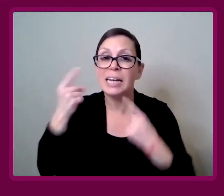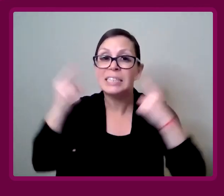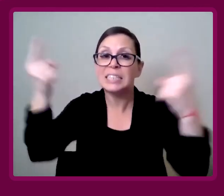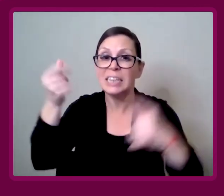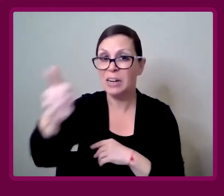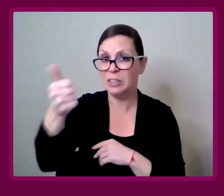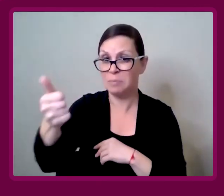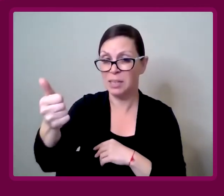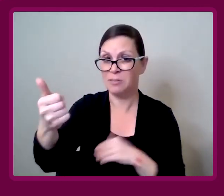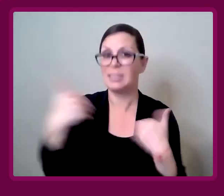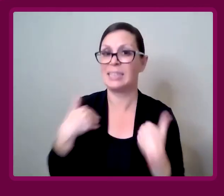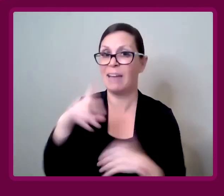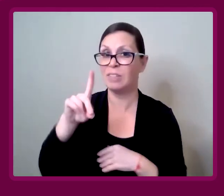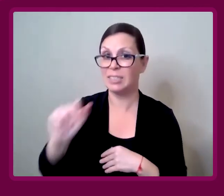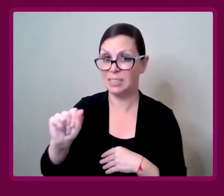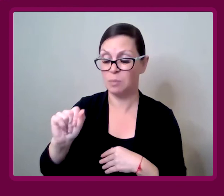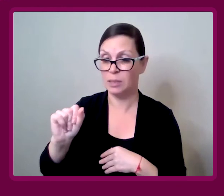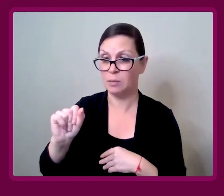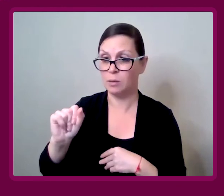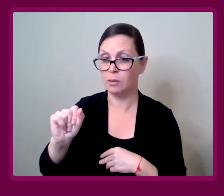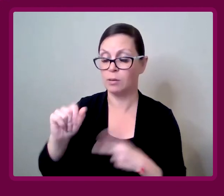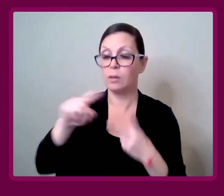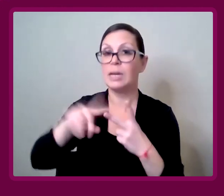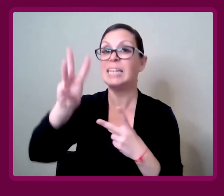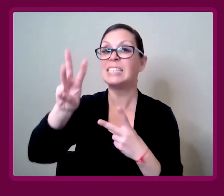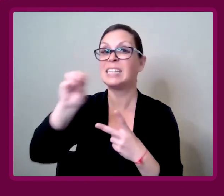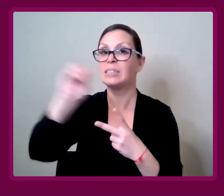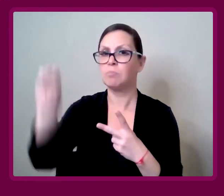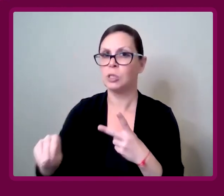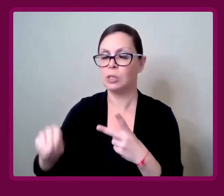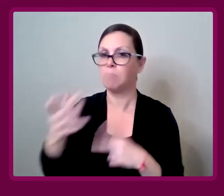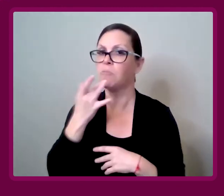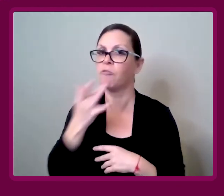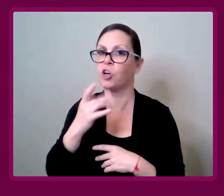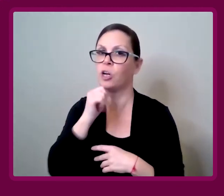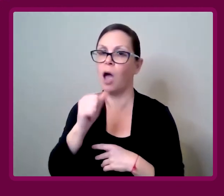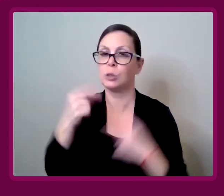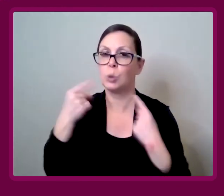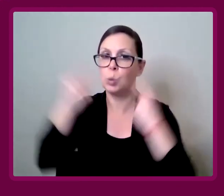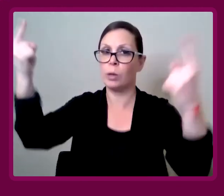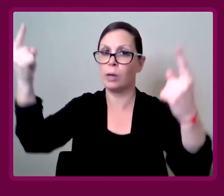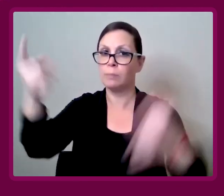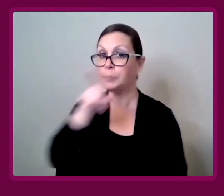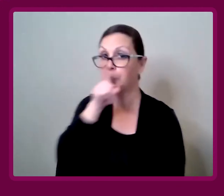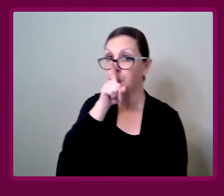Amy Francis-Smith: 1% of all architects have declared themselves with a disability, and 6% have preferred not to disclose.